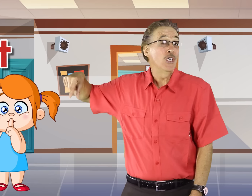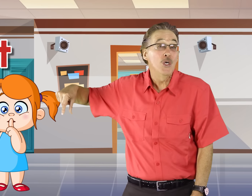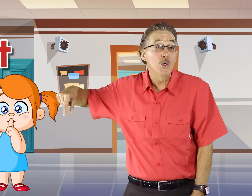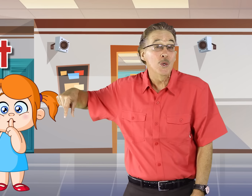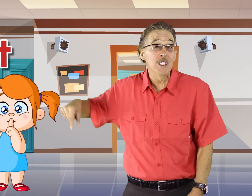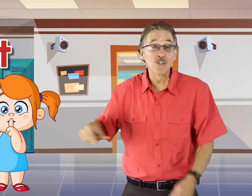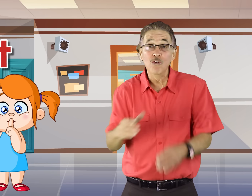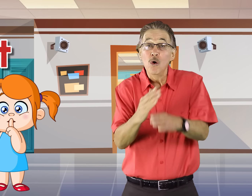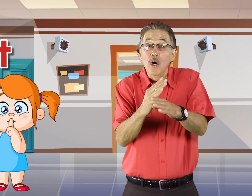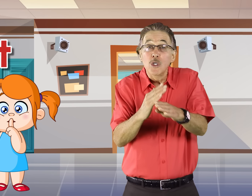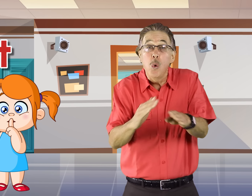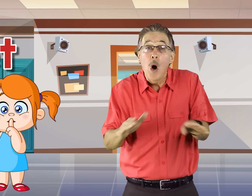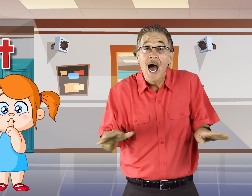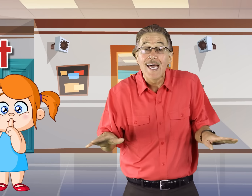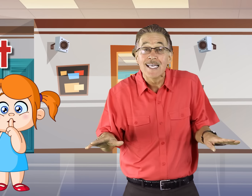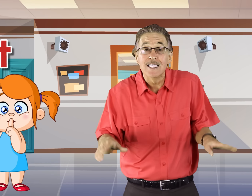Q is for quiet